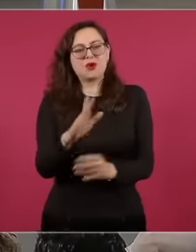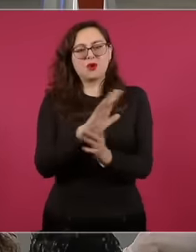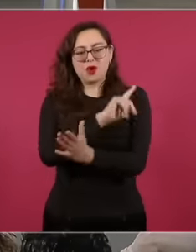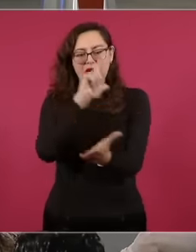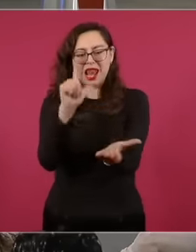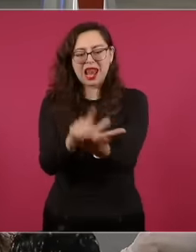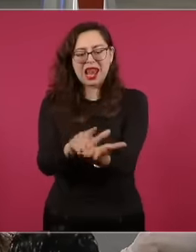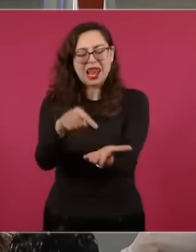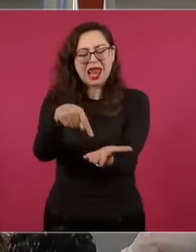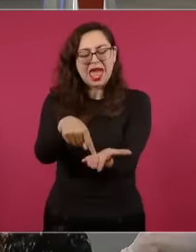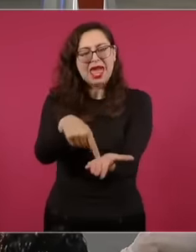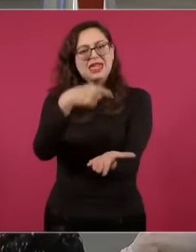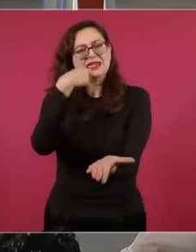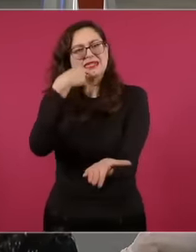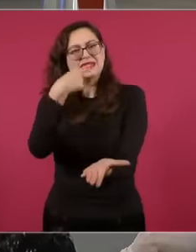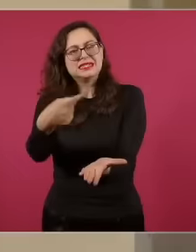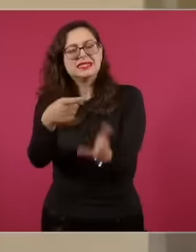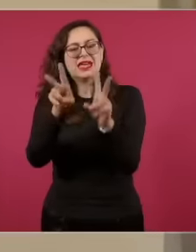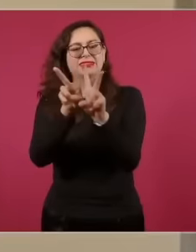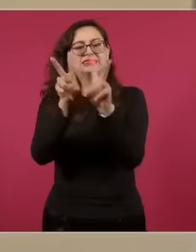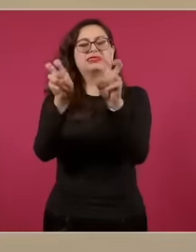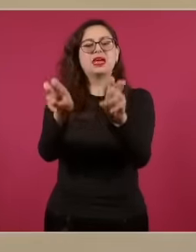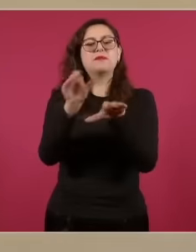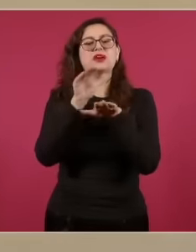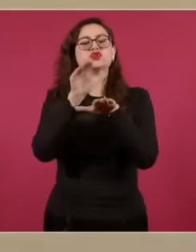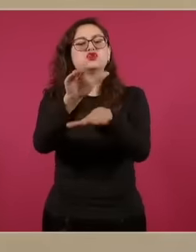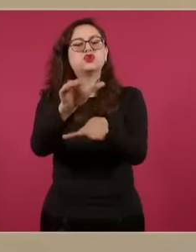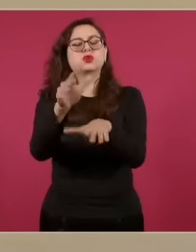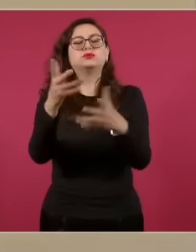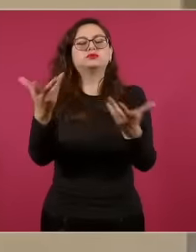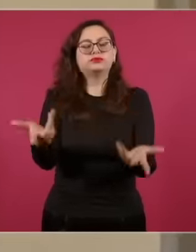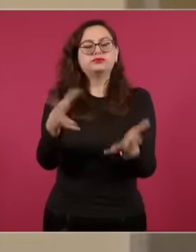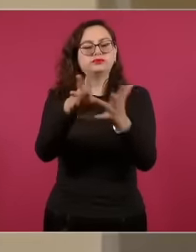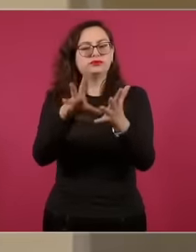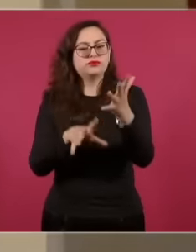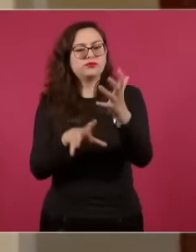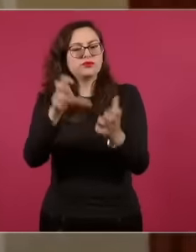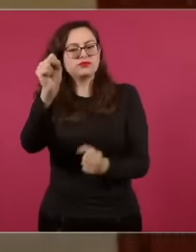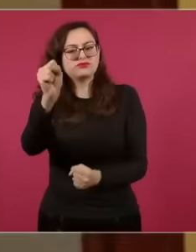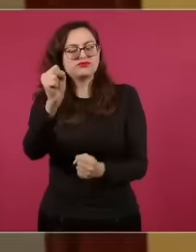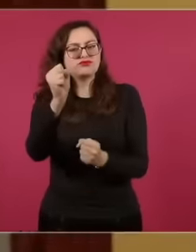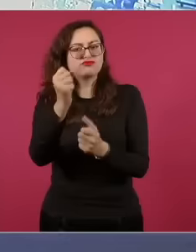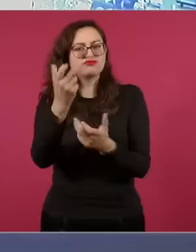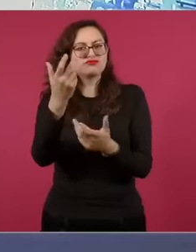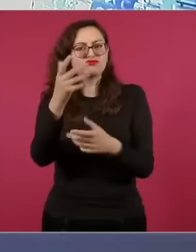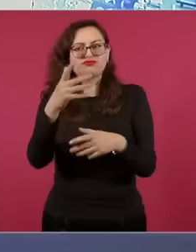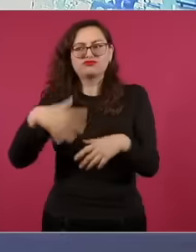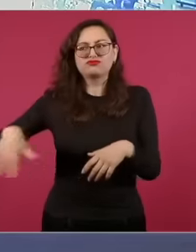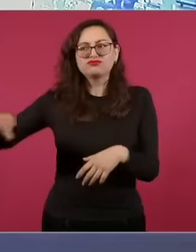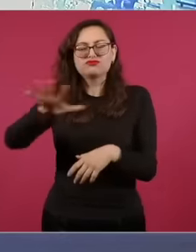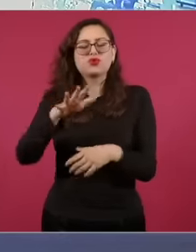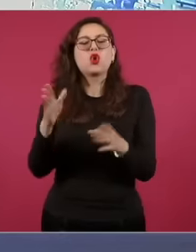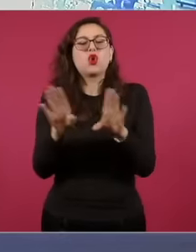overrepresentation? We have also said this on previous occasions. This is textual of